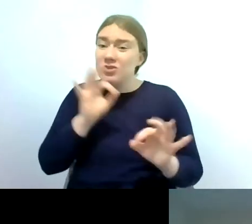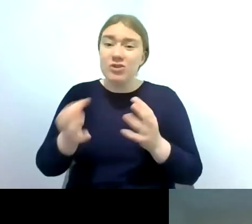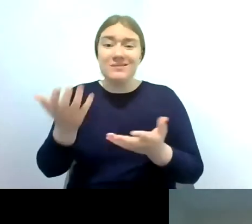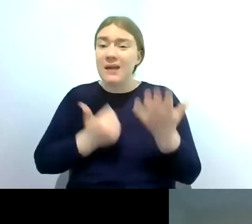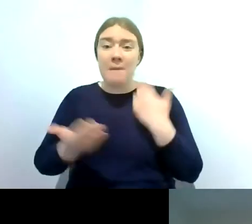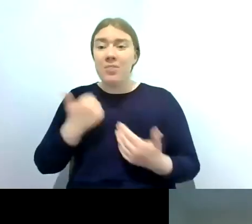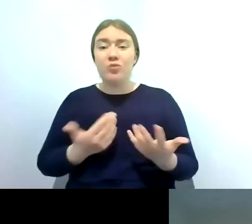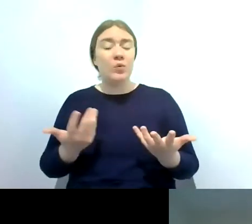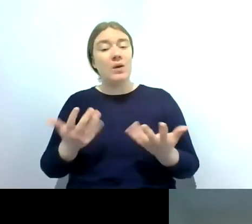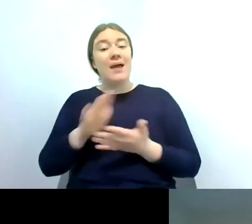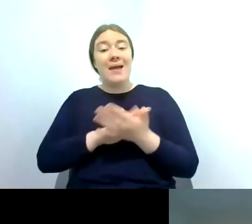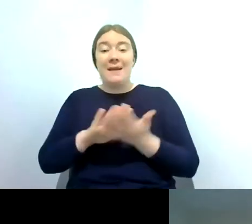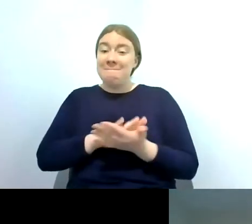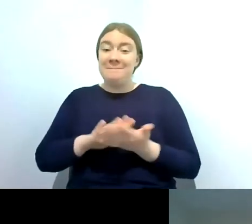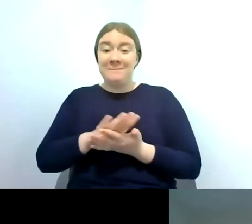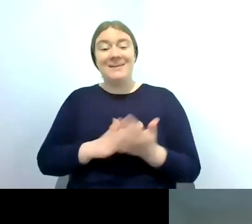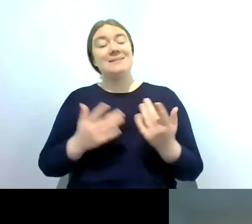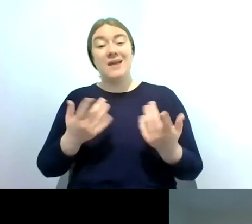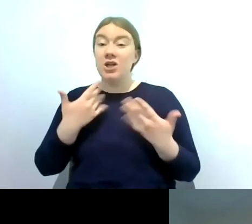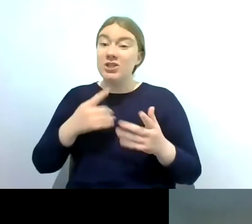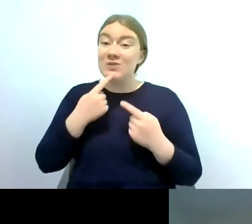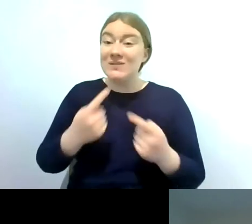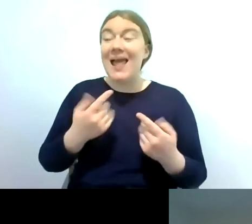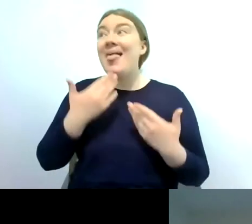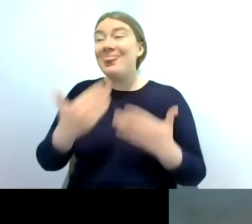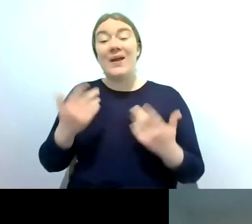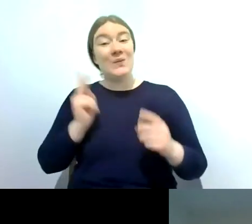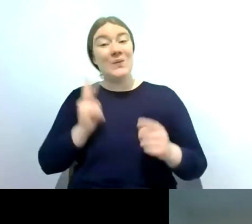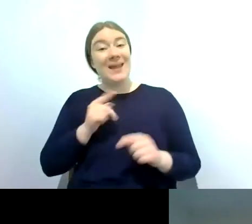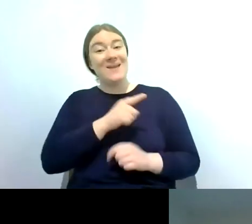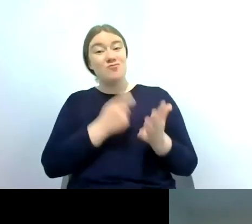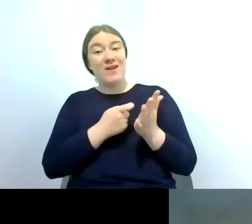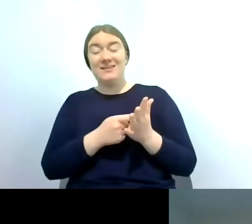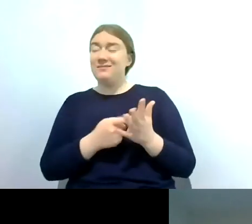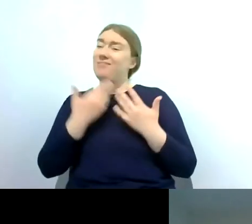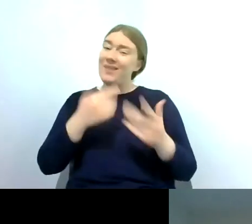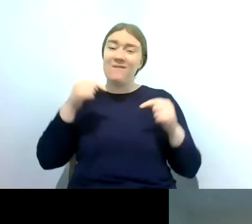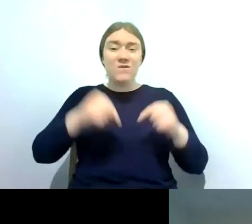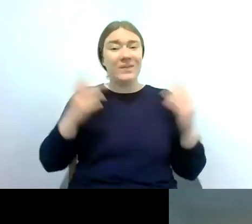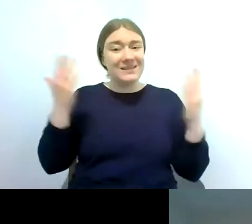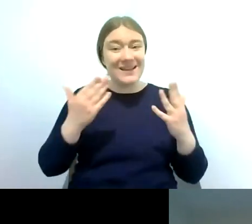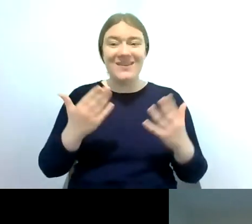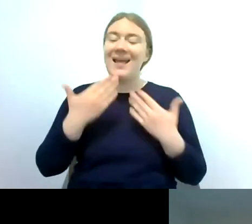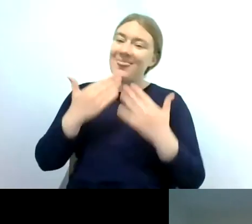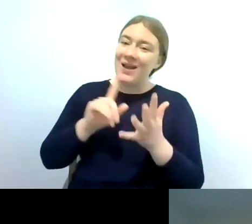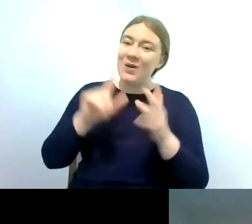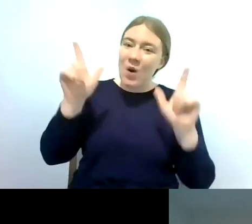um there so just to say thanks again to rachel for this evening and to laura for signing along